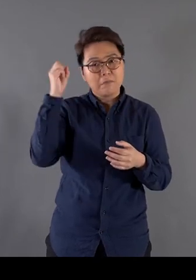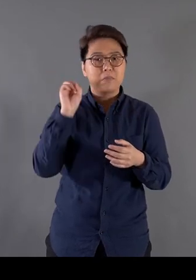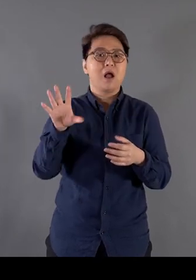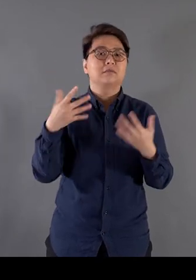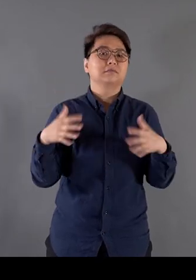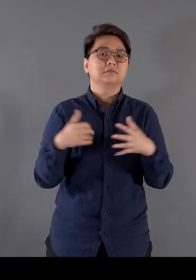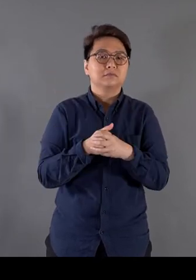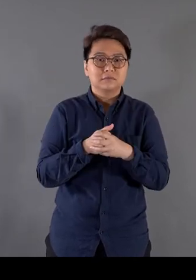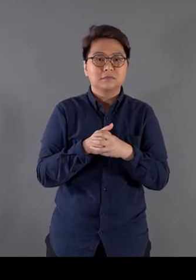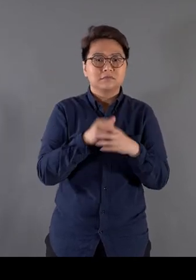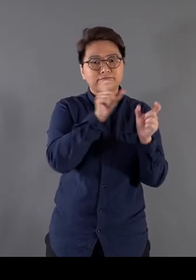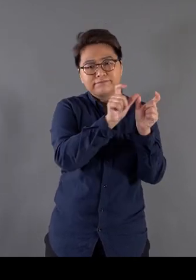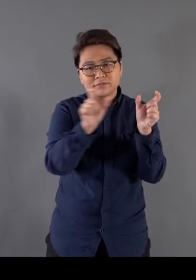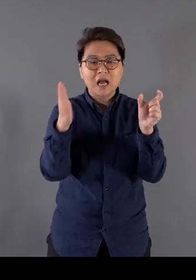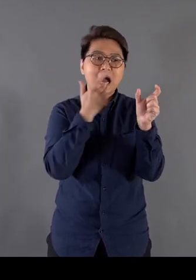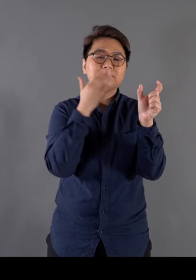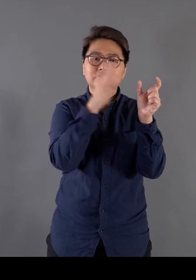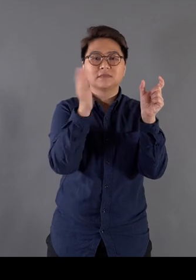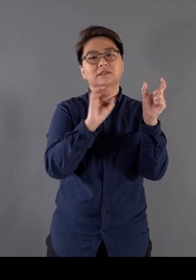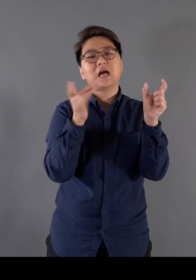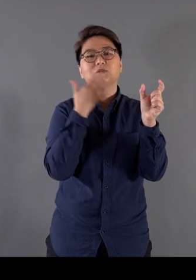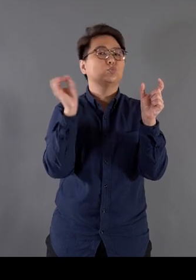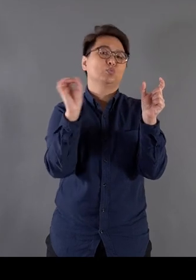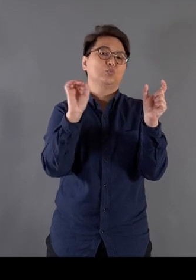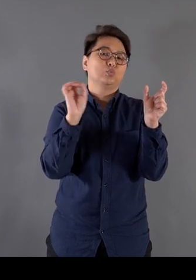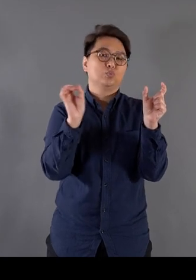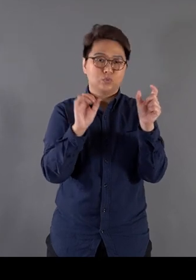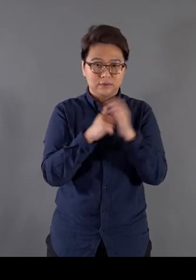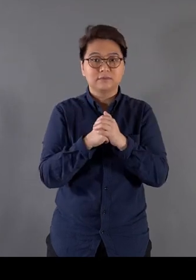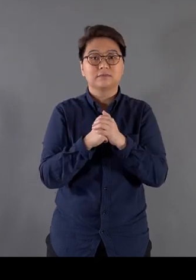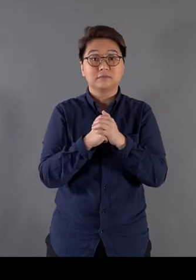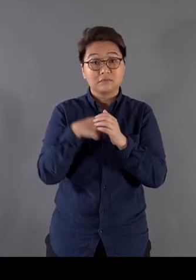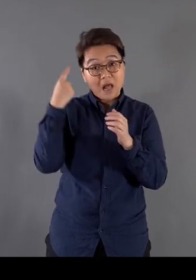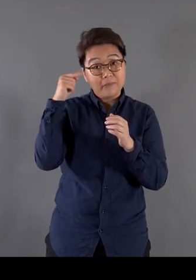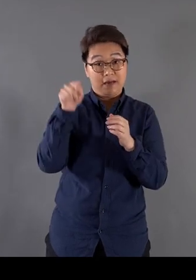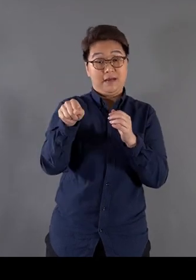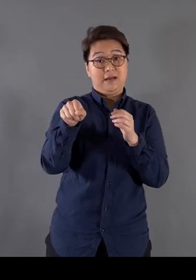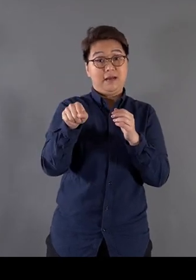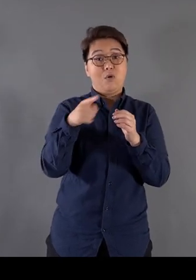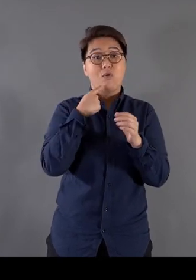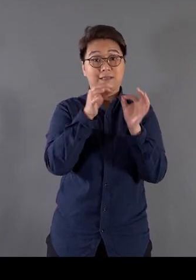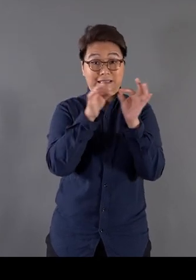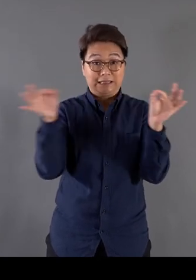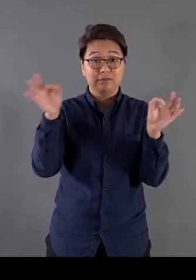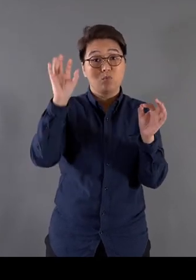The colours are tones and not colours The concept of the red lines